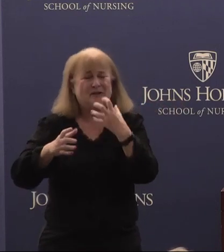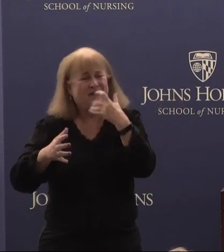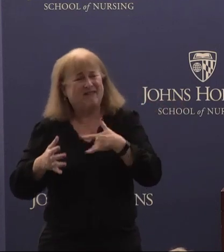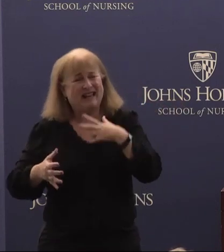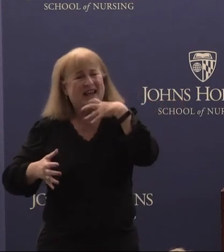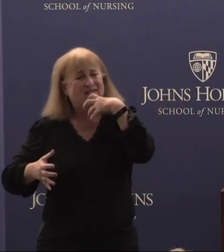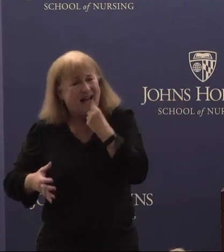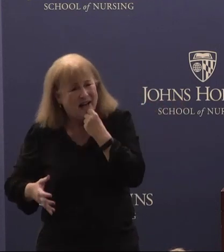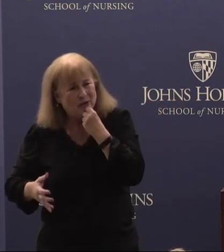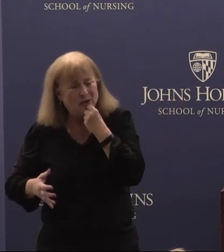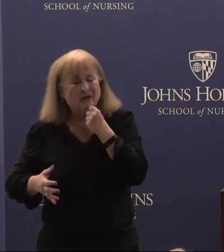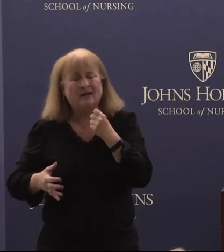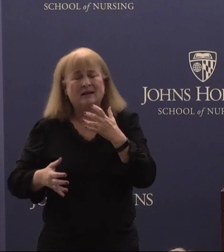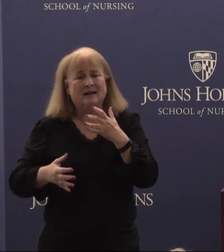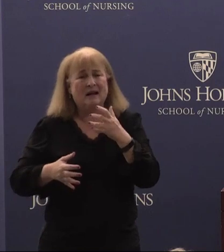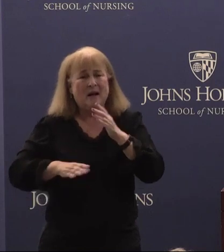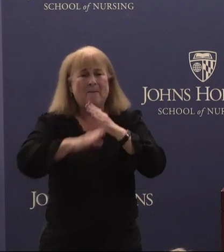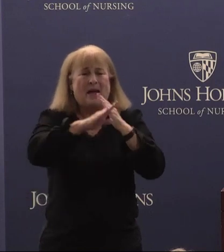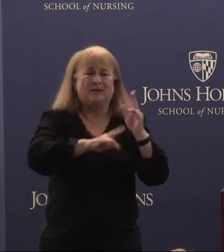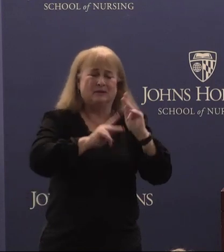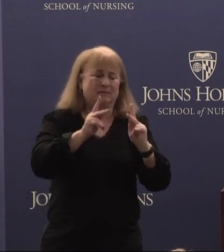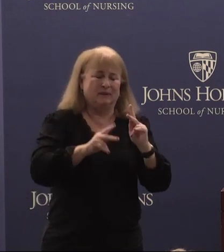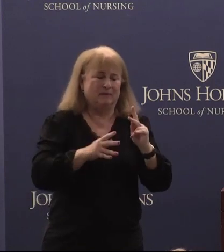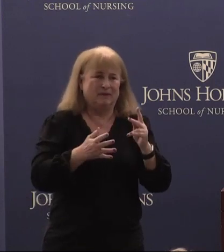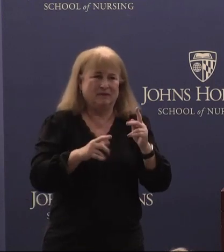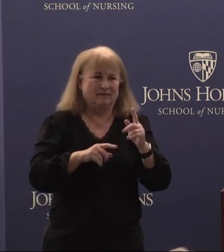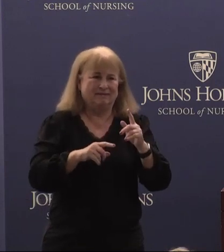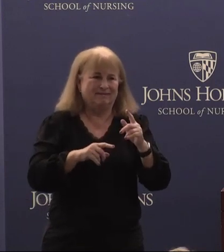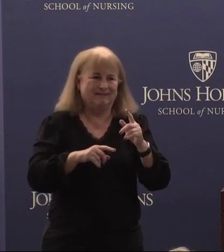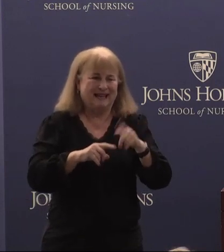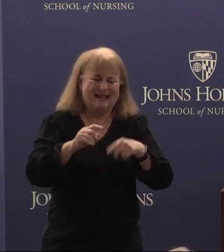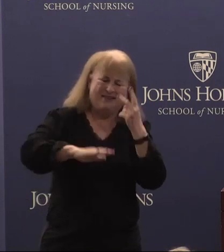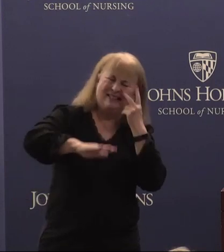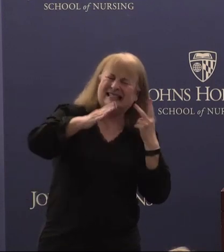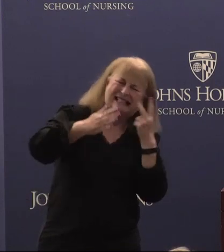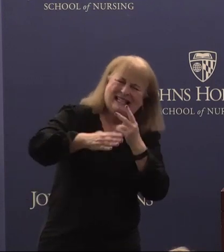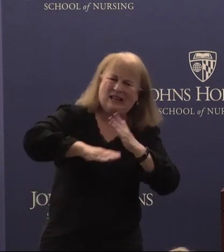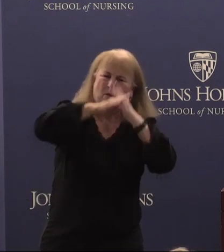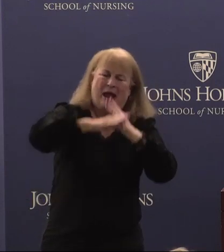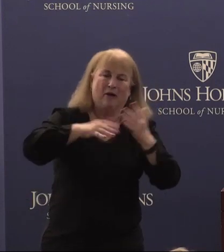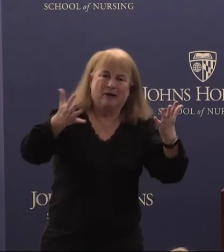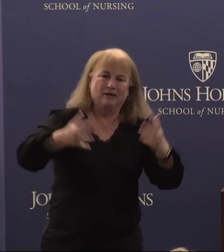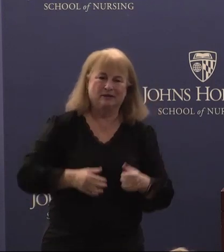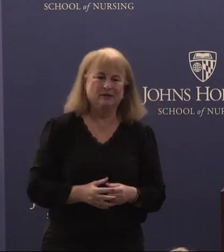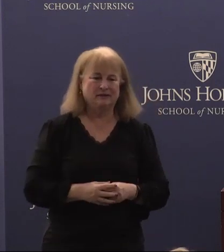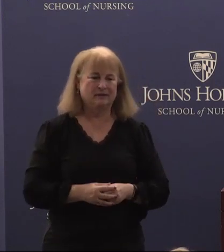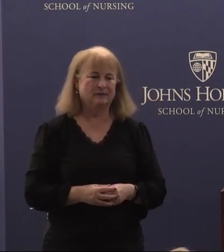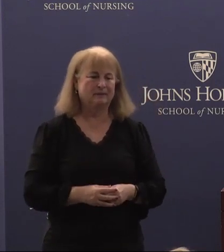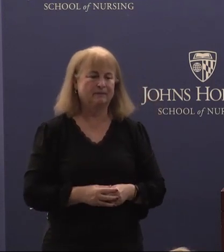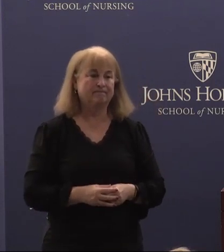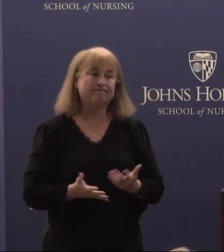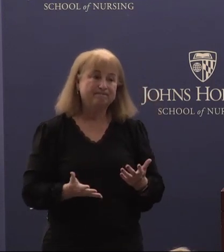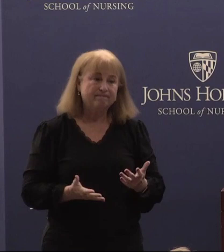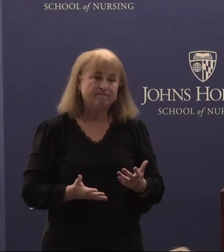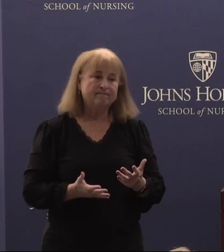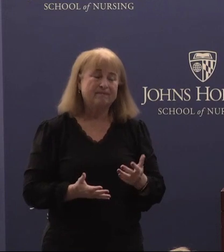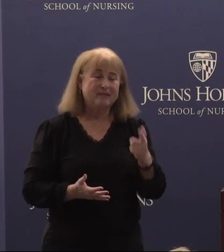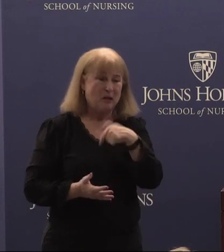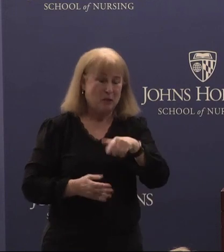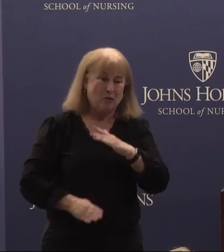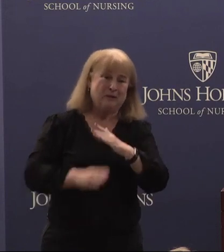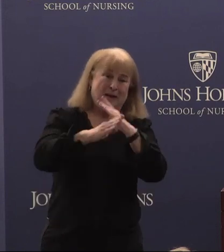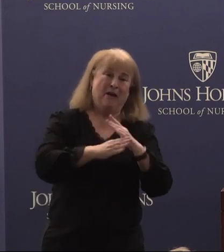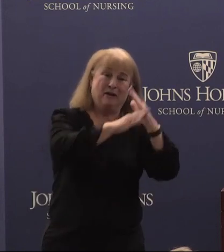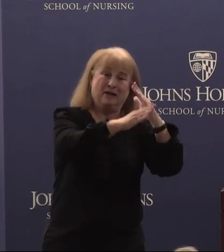and barriers for people to understand what those barriers are and those barriers altogether are